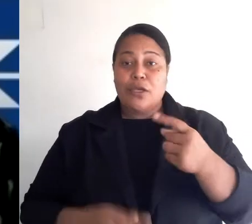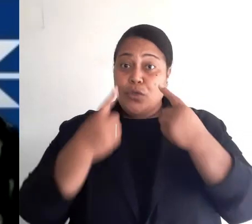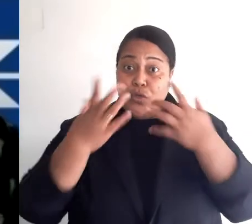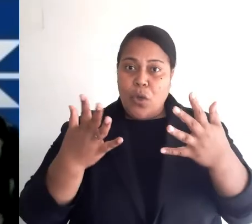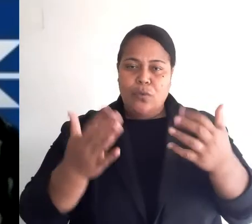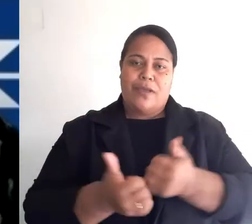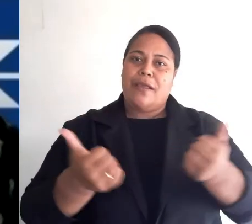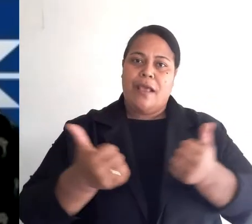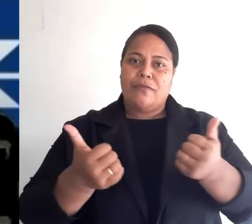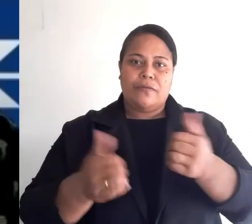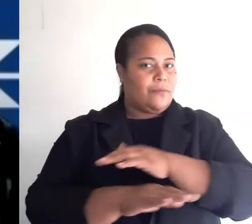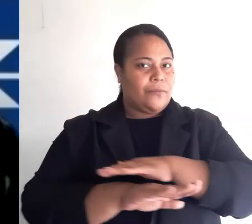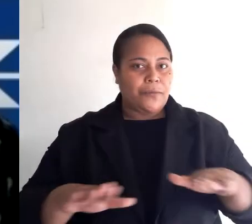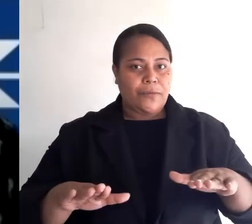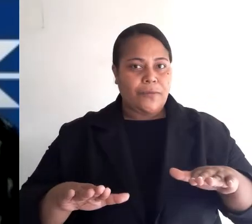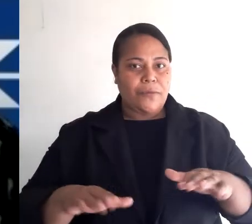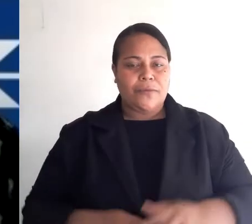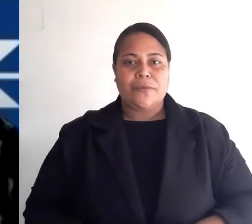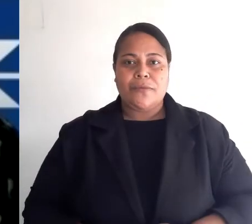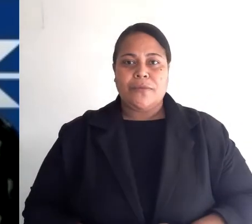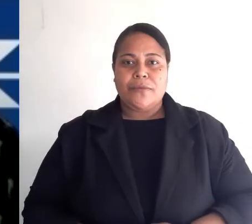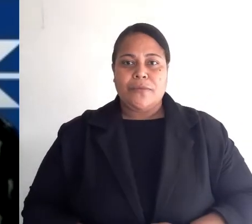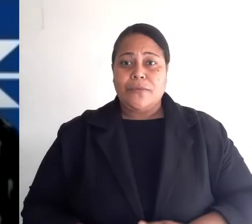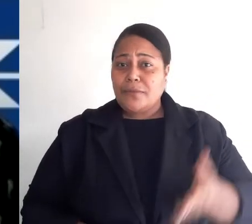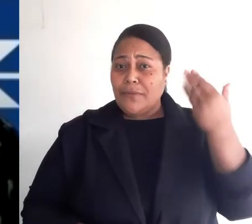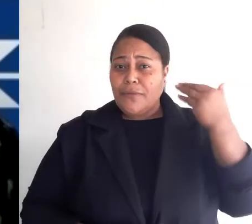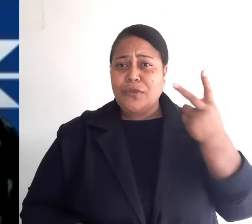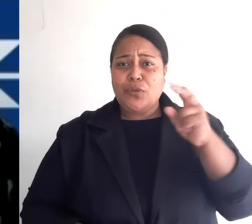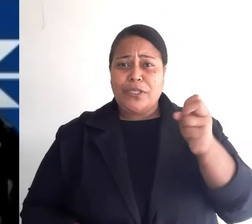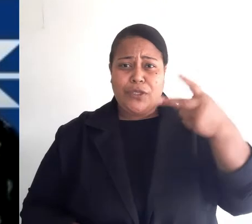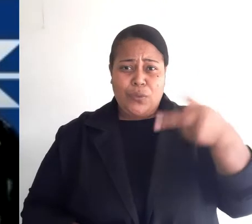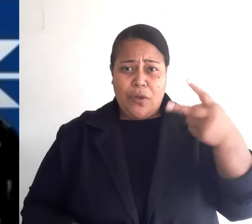In 2012, Forum Leaders unanimously denounced gender-based violence